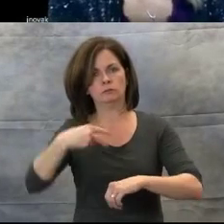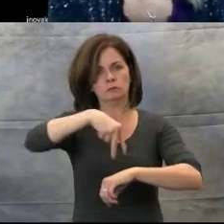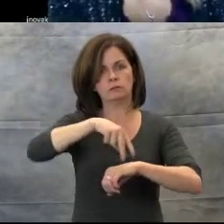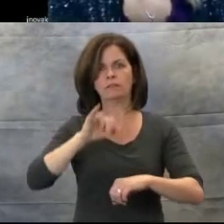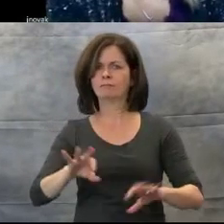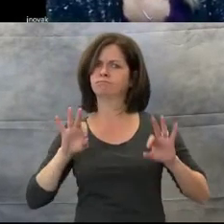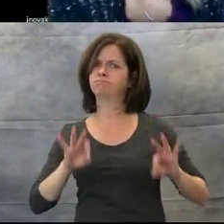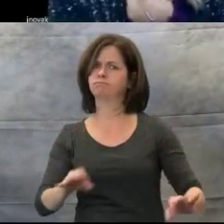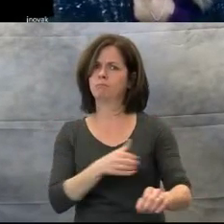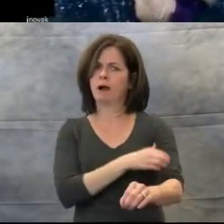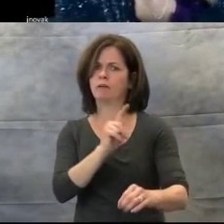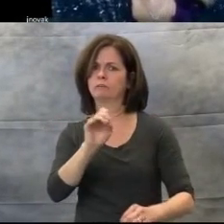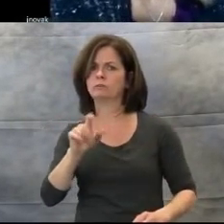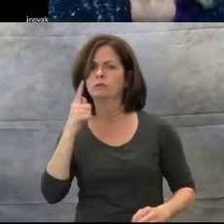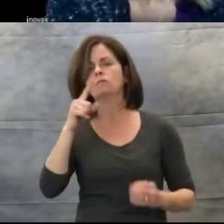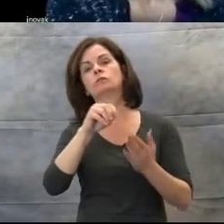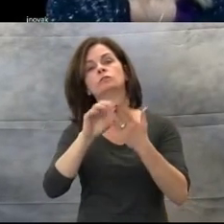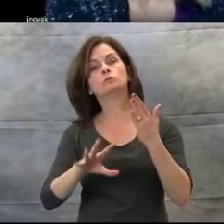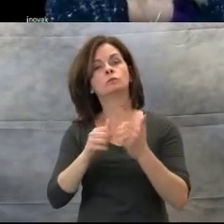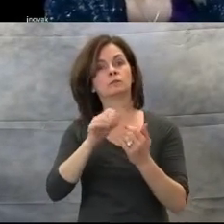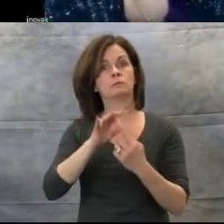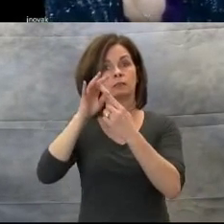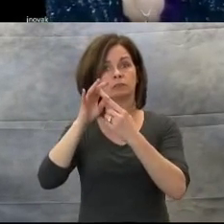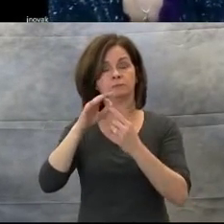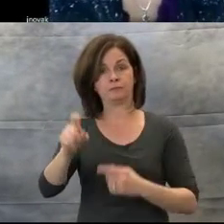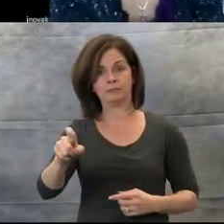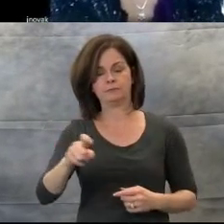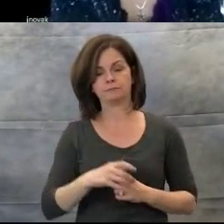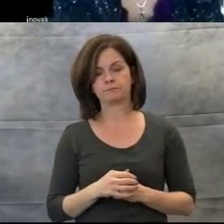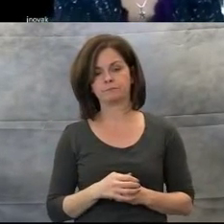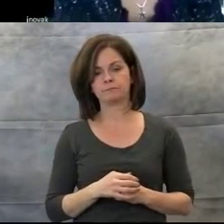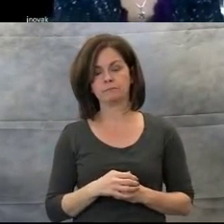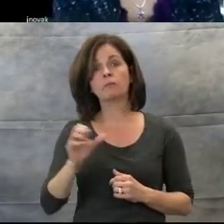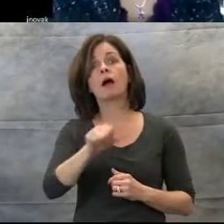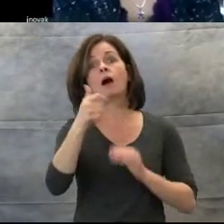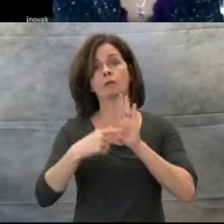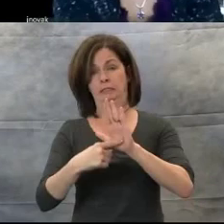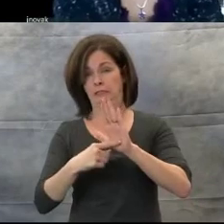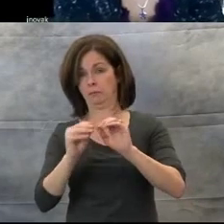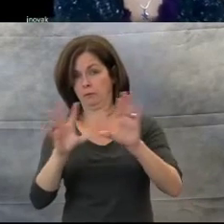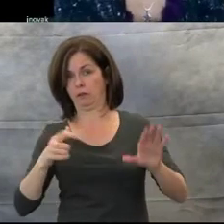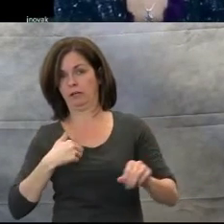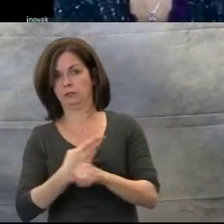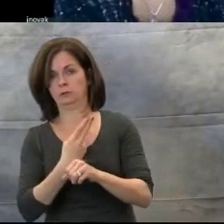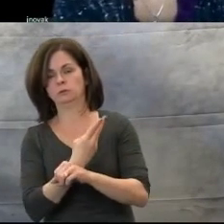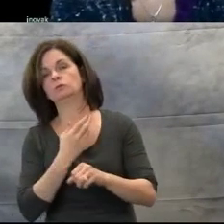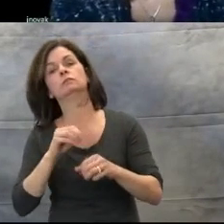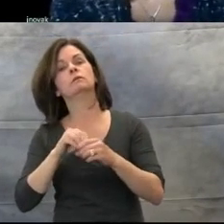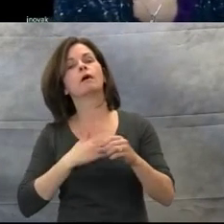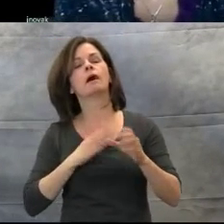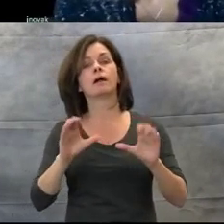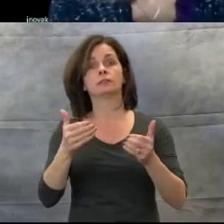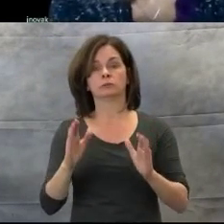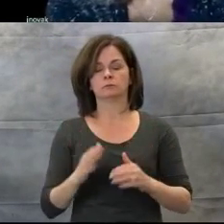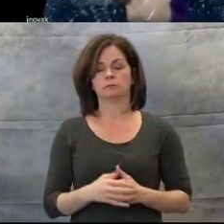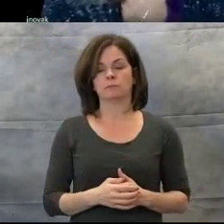I would like to give you another specific example that I use in my classroom. I once had a student, a high school student,